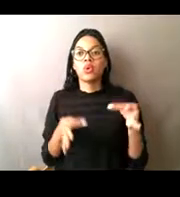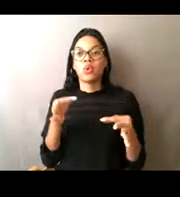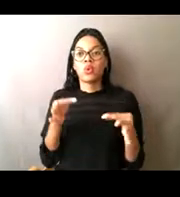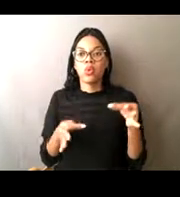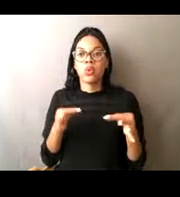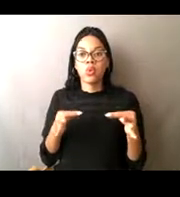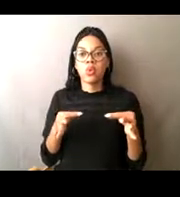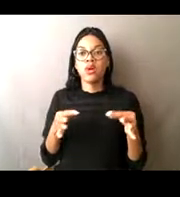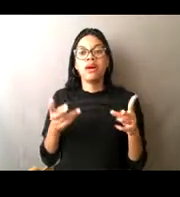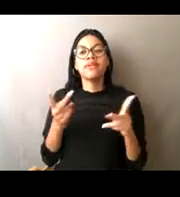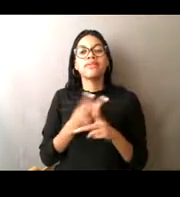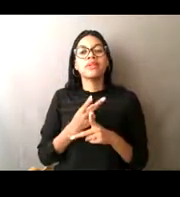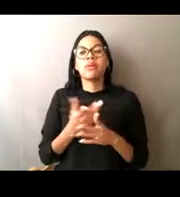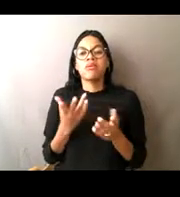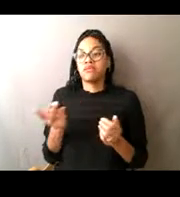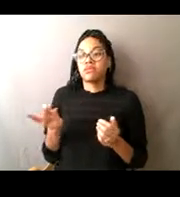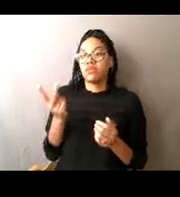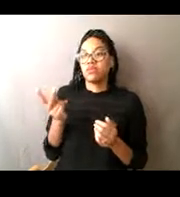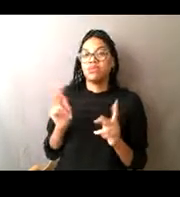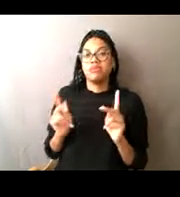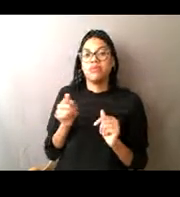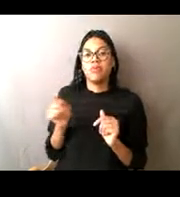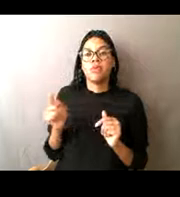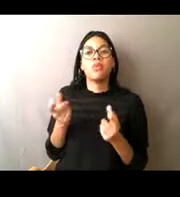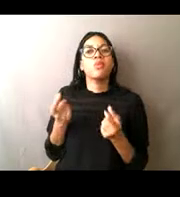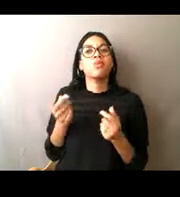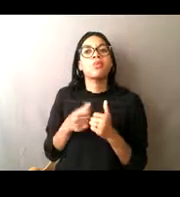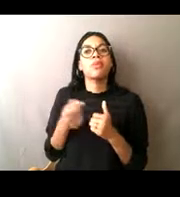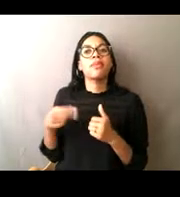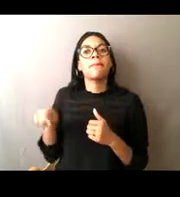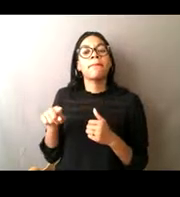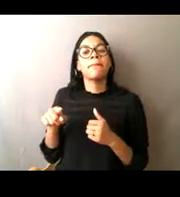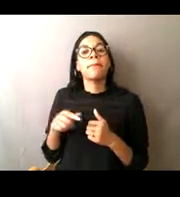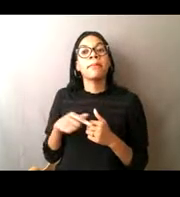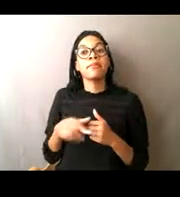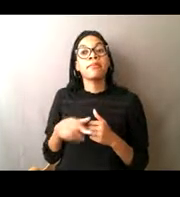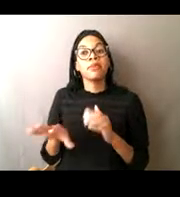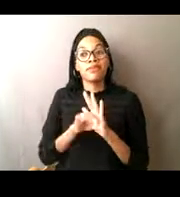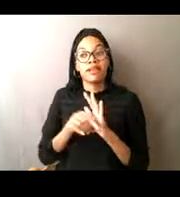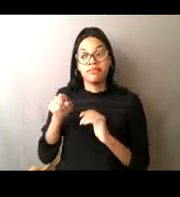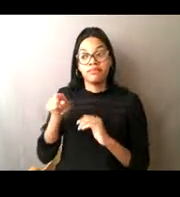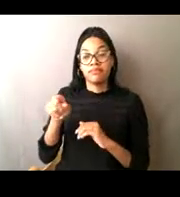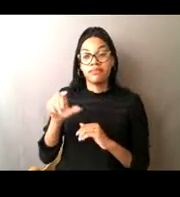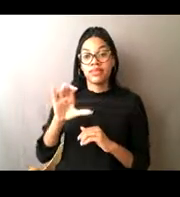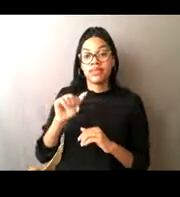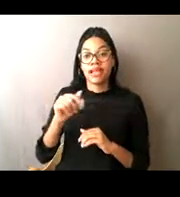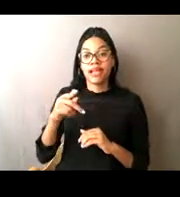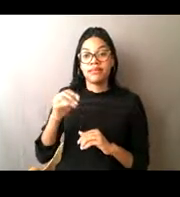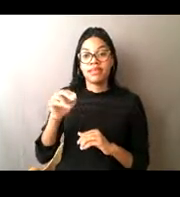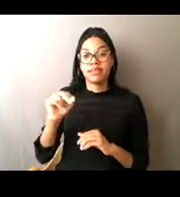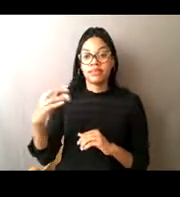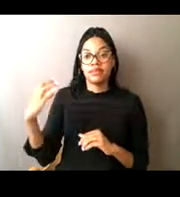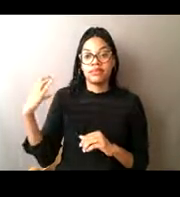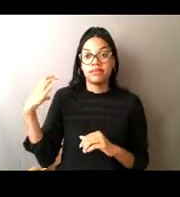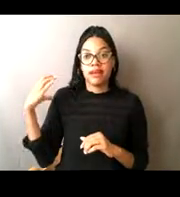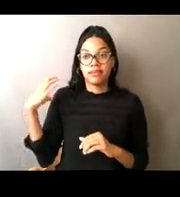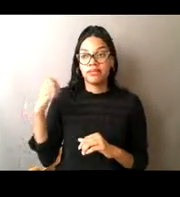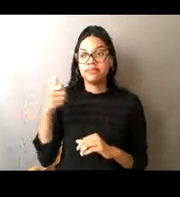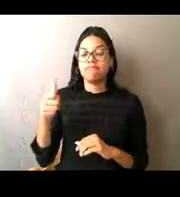So through that, we found that there was a captain and the captain, he wasn't that good of a captain.